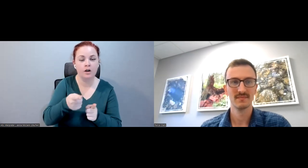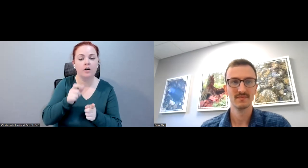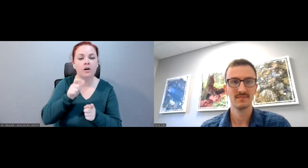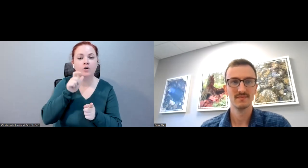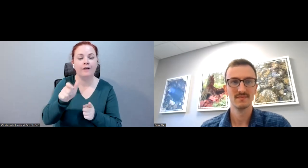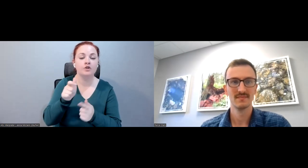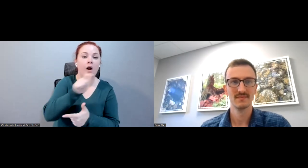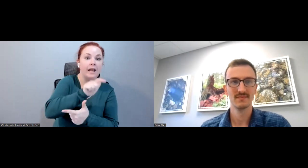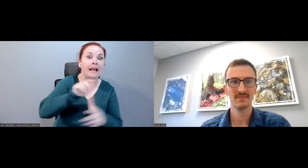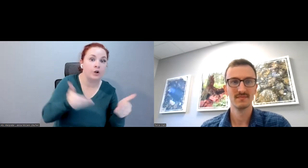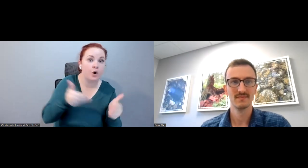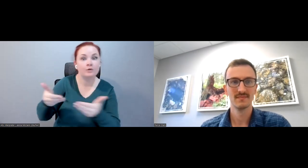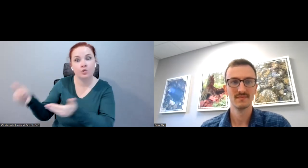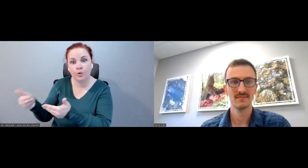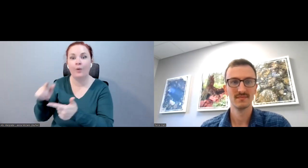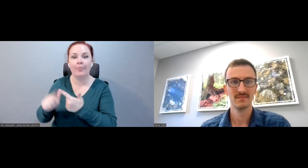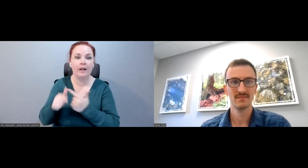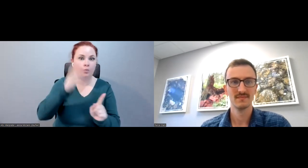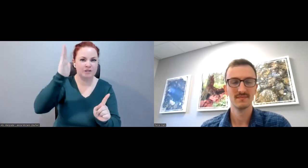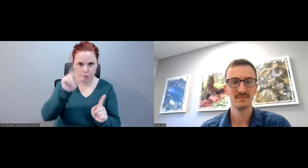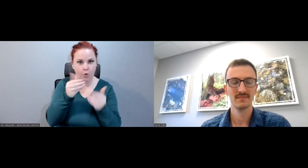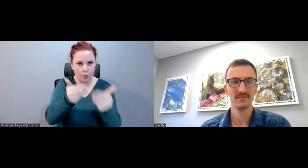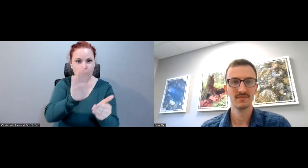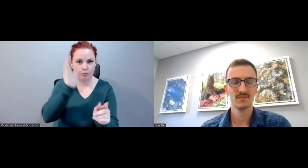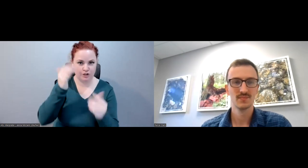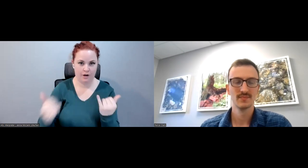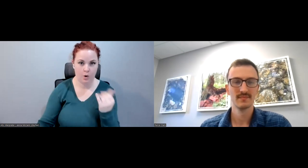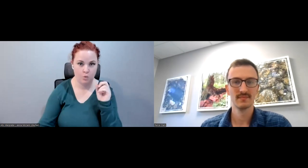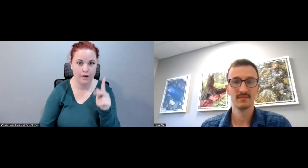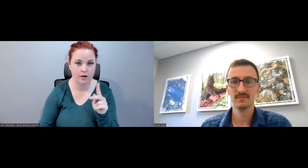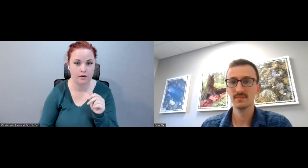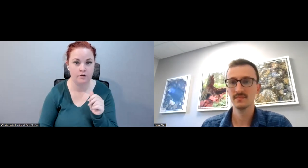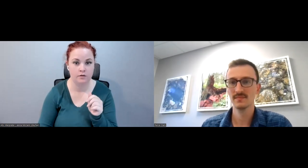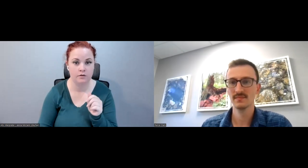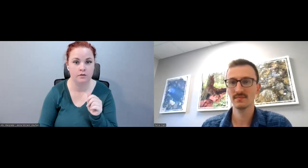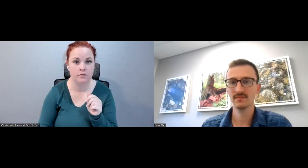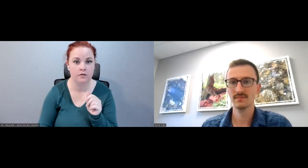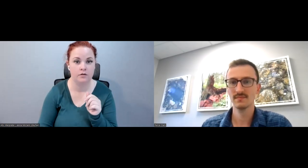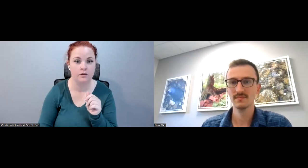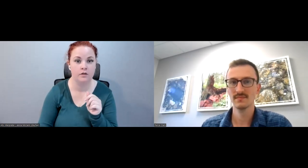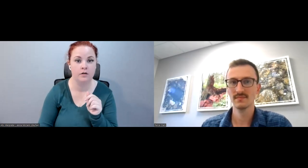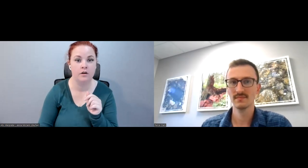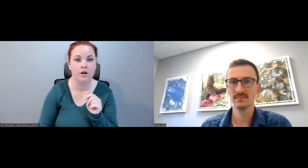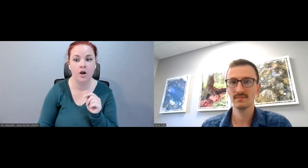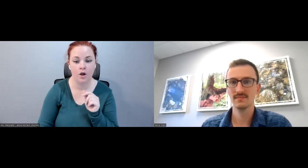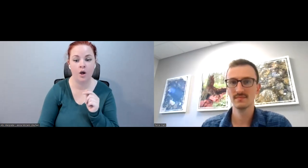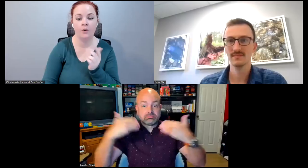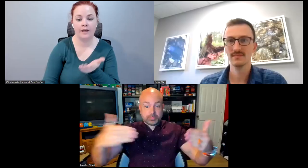introductions first. Did you want to share anything else before he got into the main discussion?